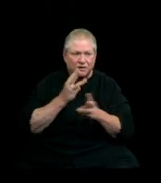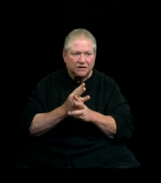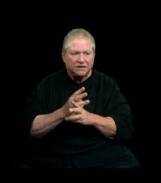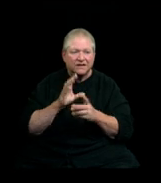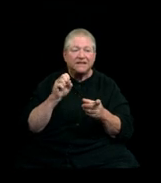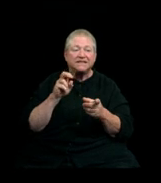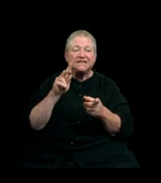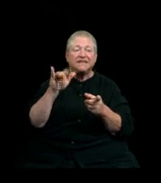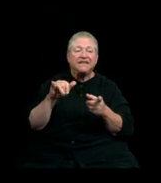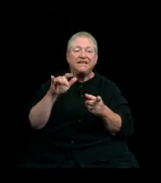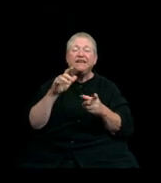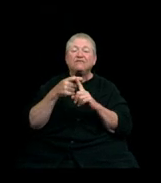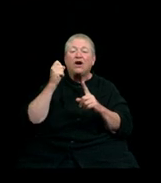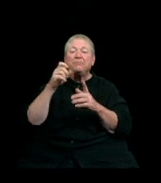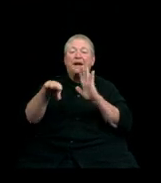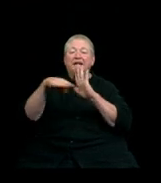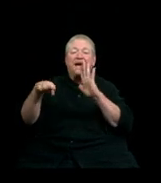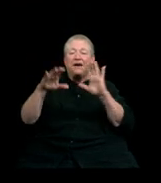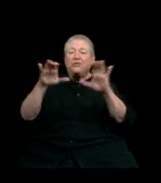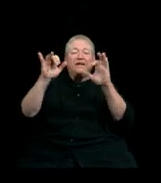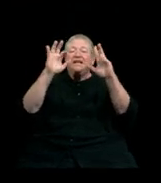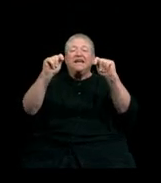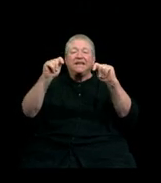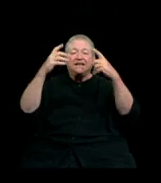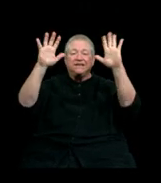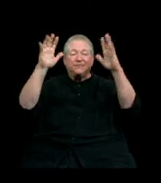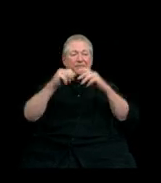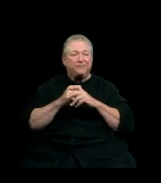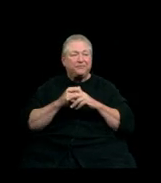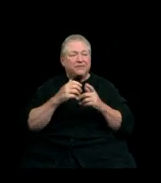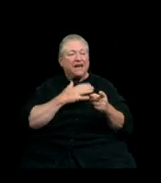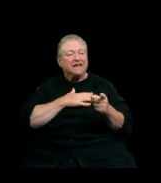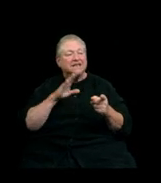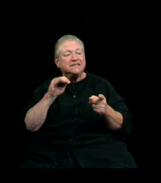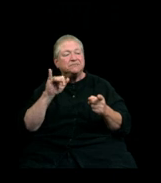This is Sydney from Bellingham, we did it! This is Milo from Bellingham,